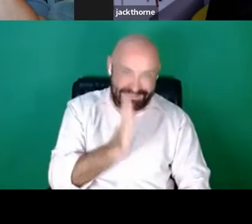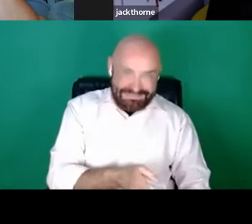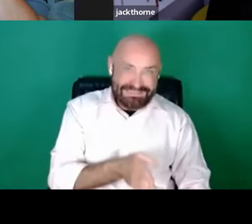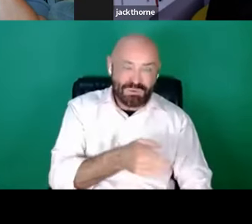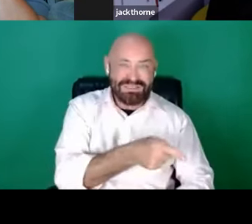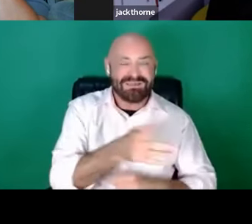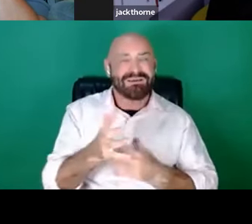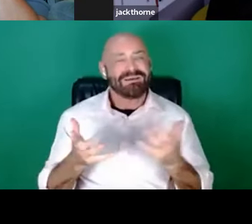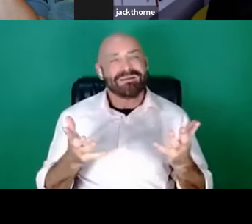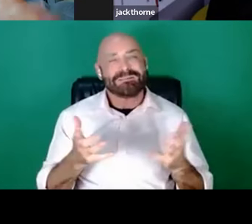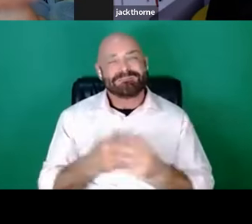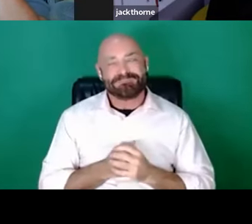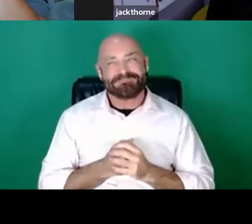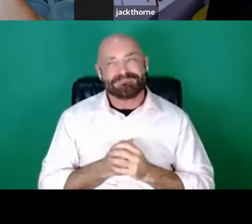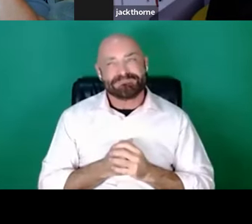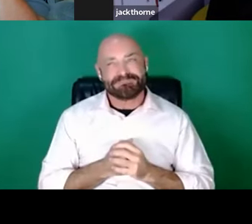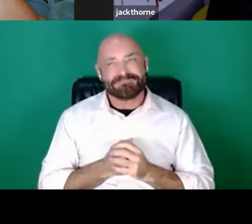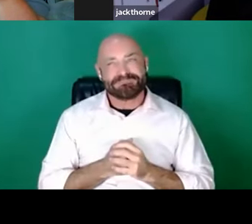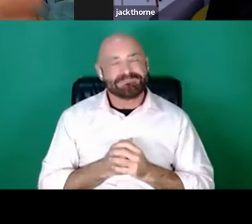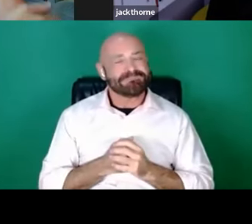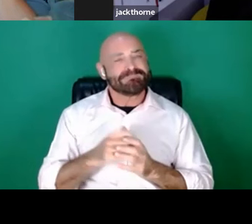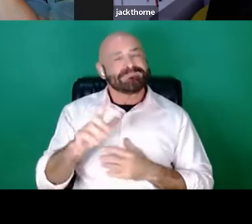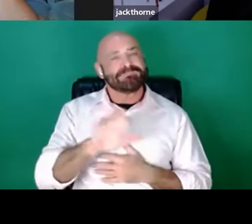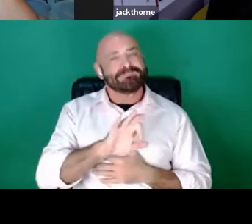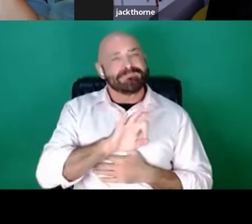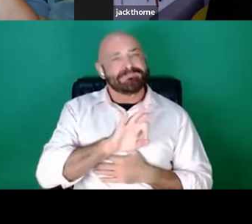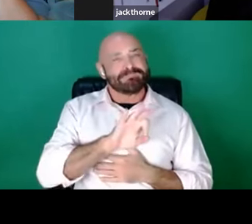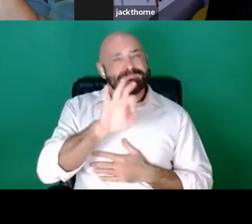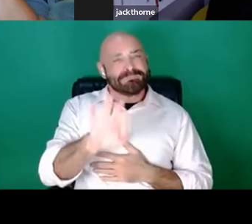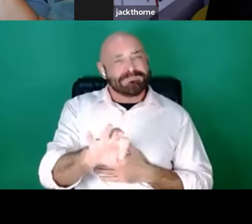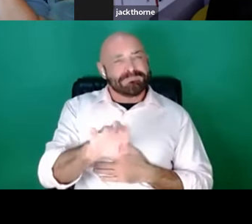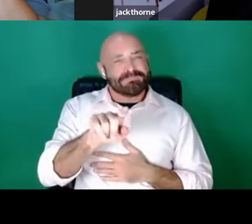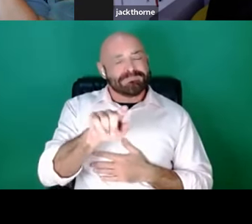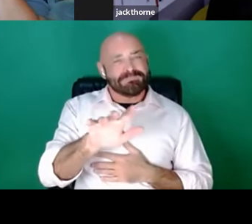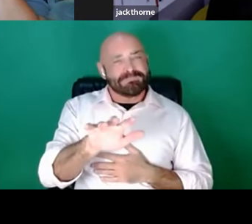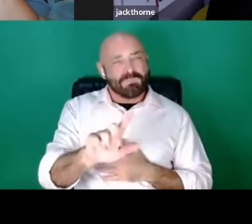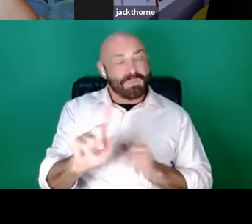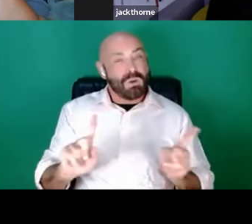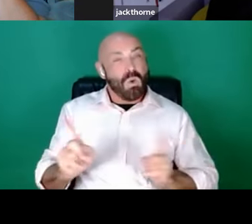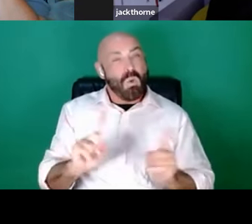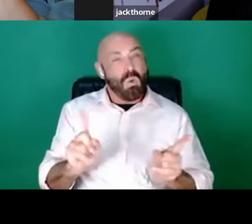So, I wanted to finish by asking you: what do you hope will come